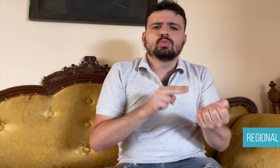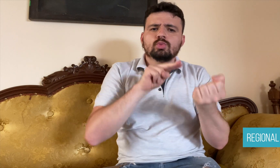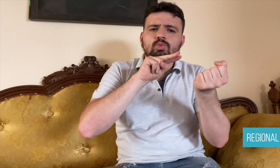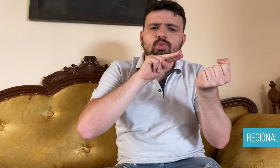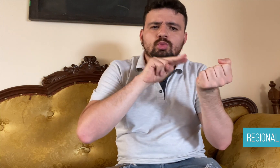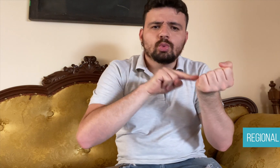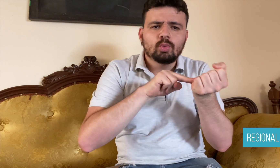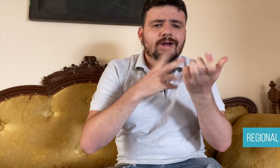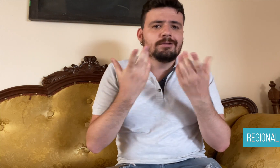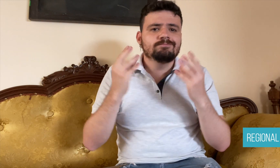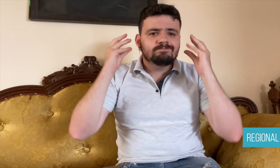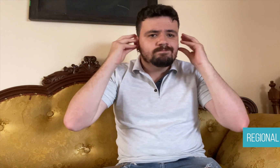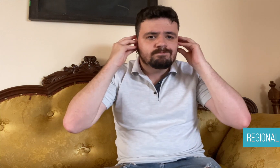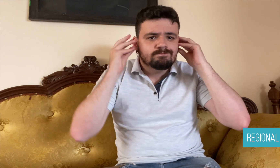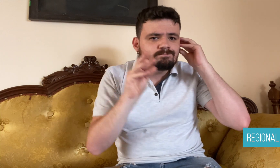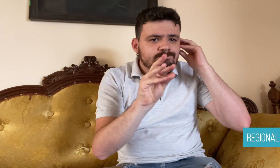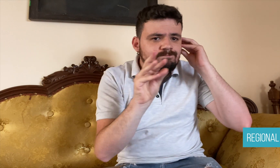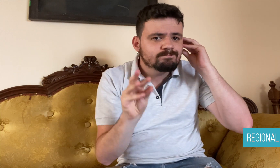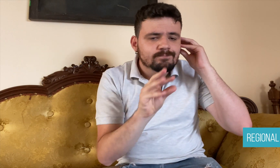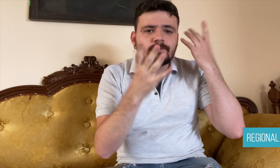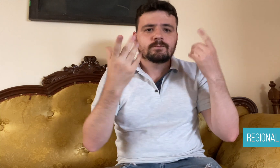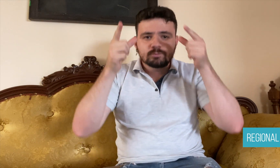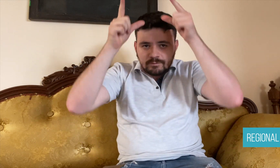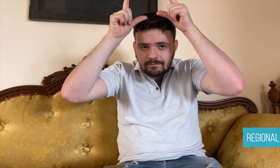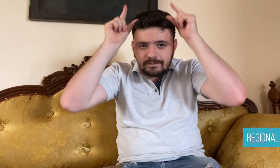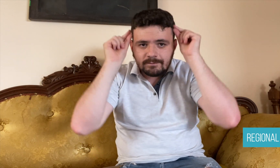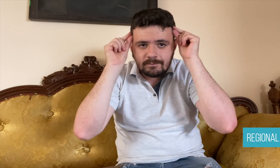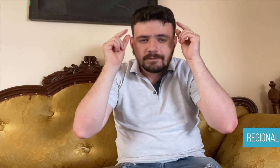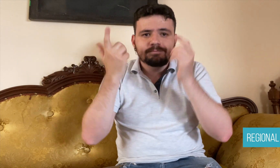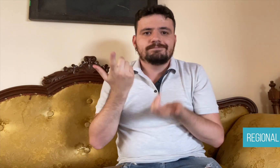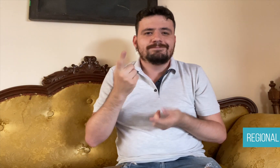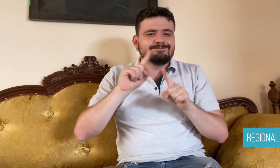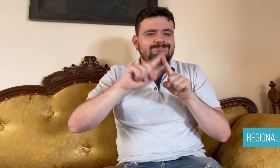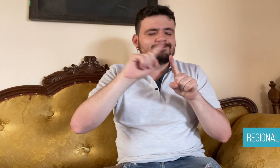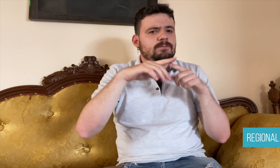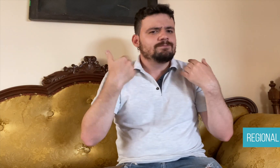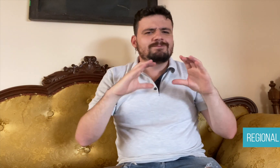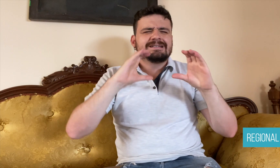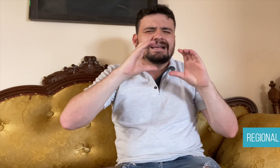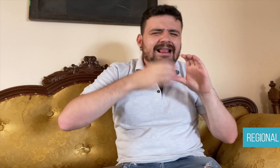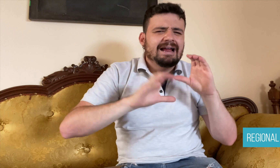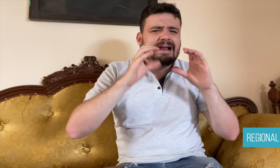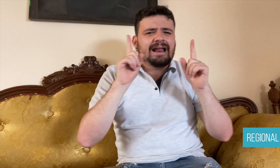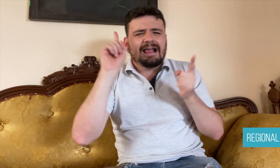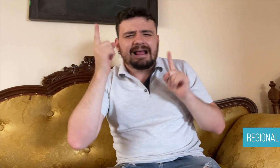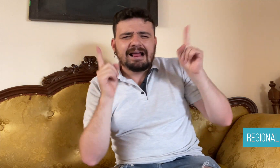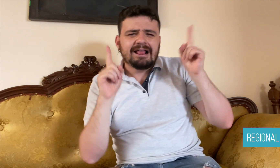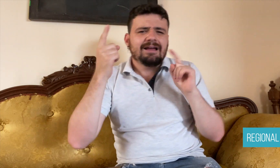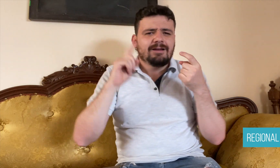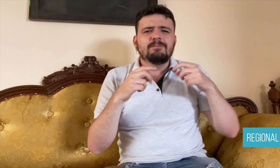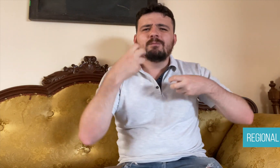nurses, and pharmacists. This struggle has been going